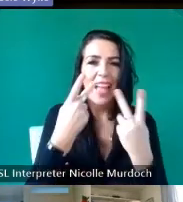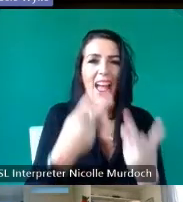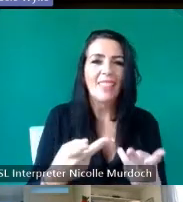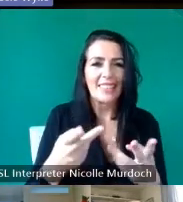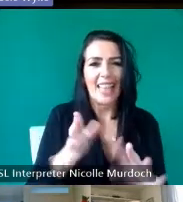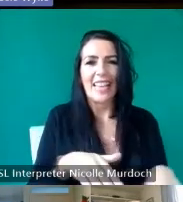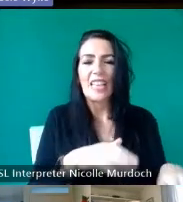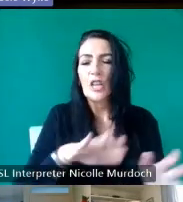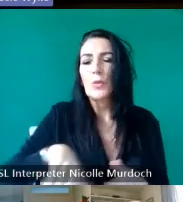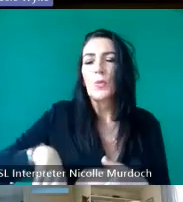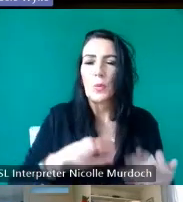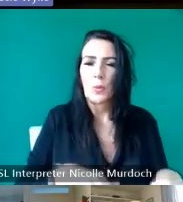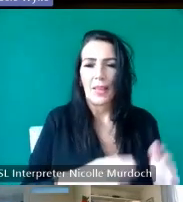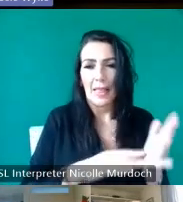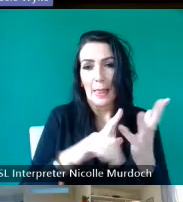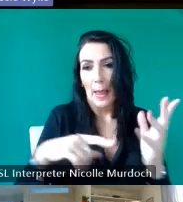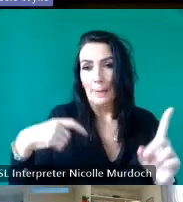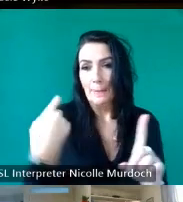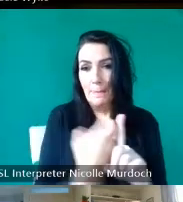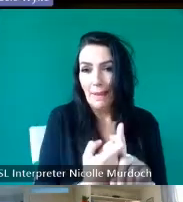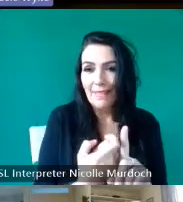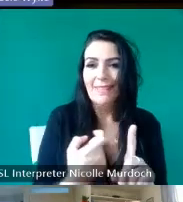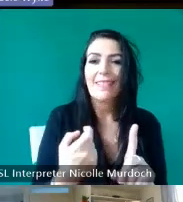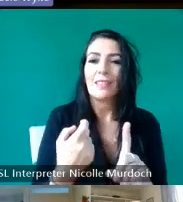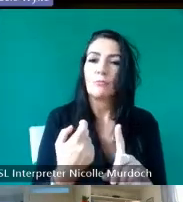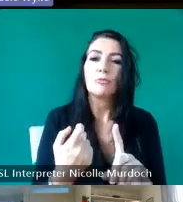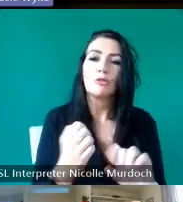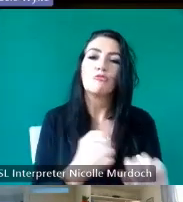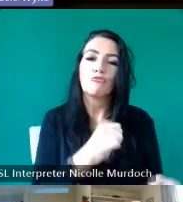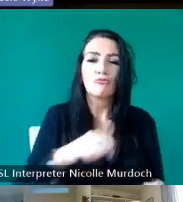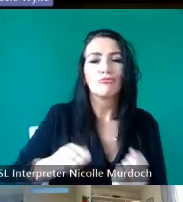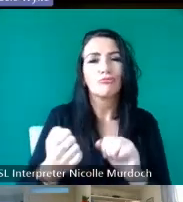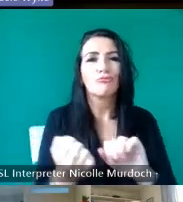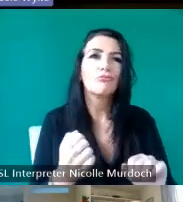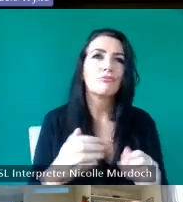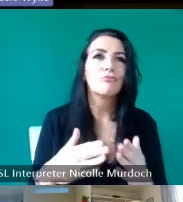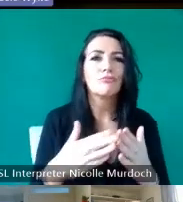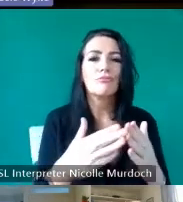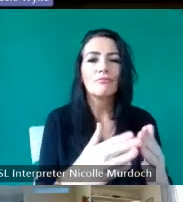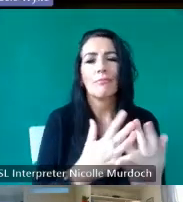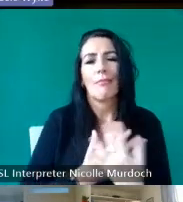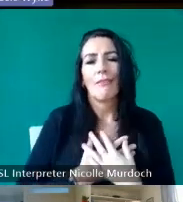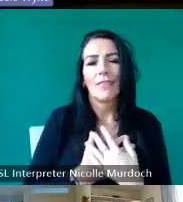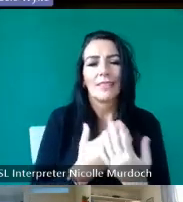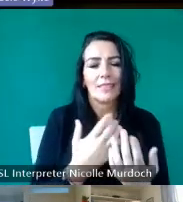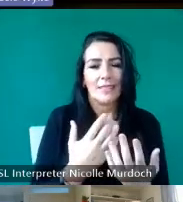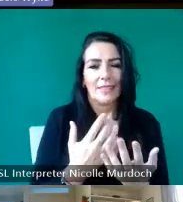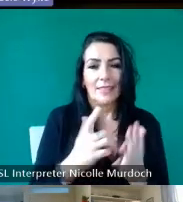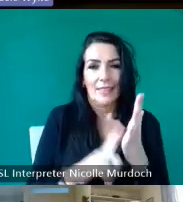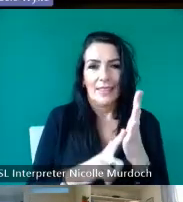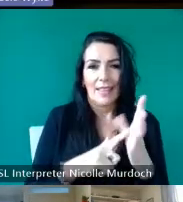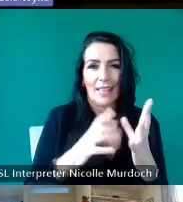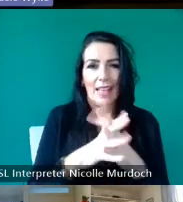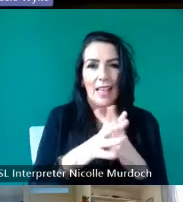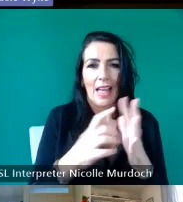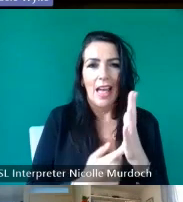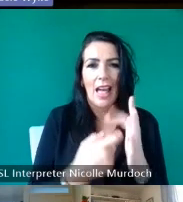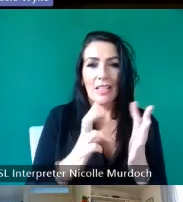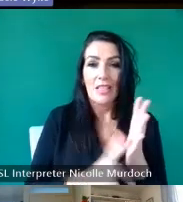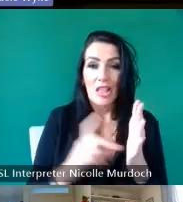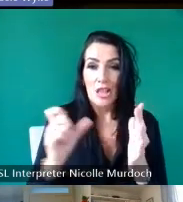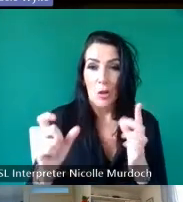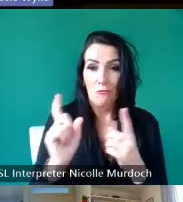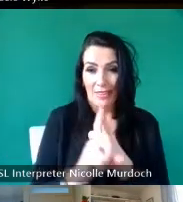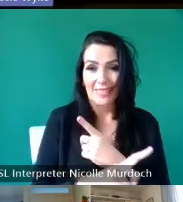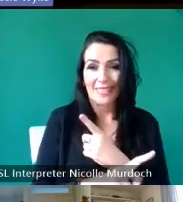is of M maybe not Ram can and I recorded Lawrence Lawrence memory of seeing Dr mlan uh when he was